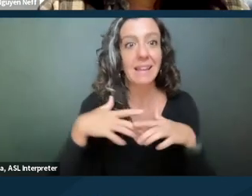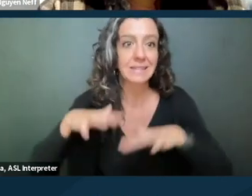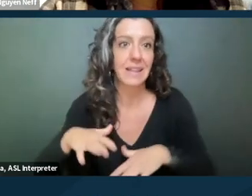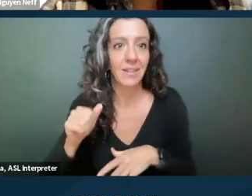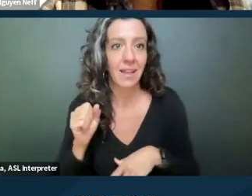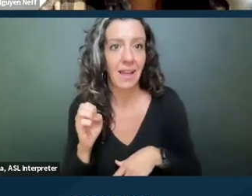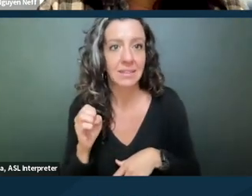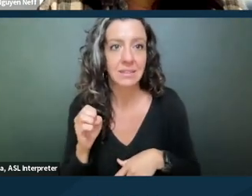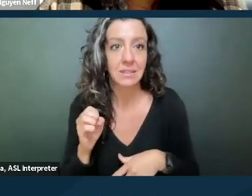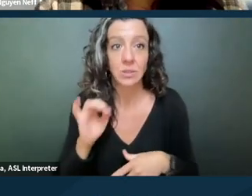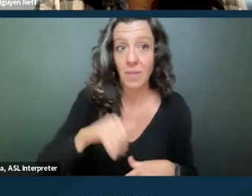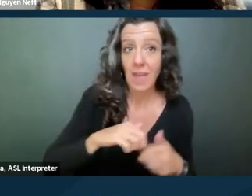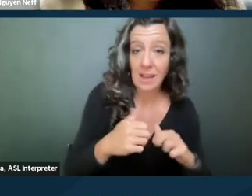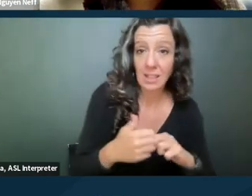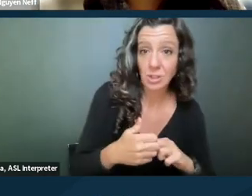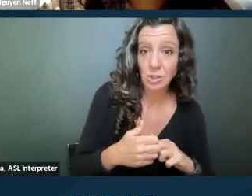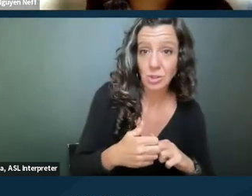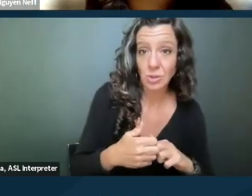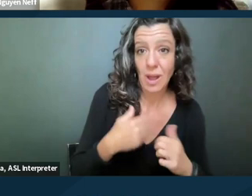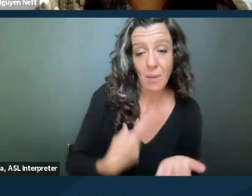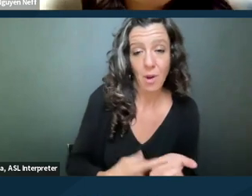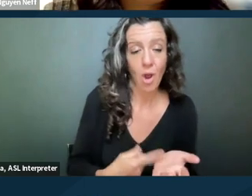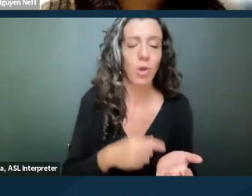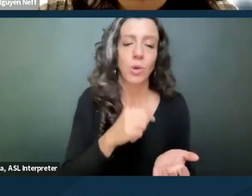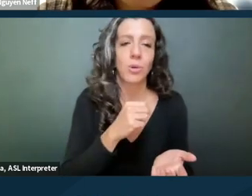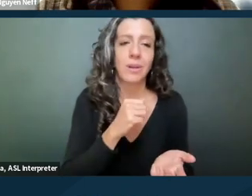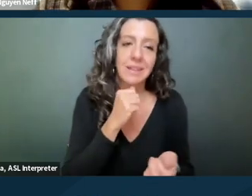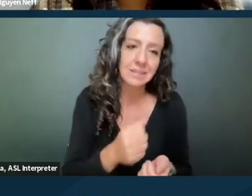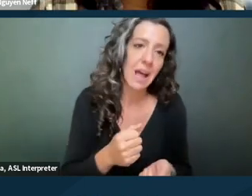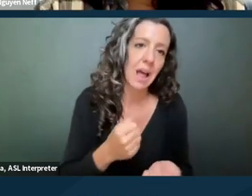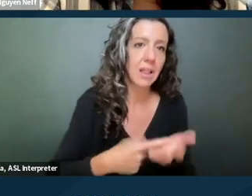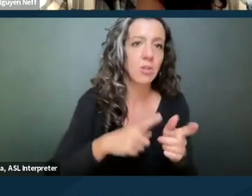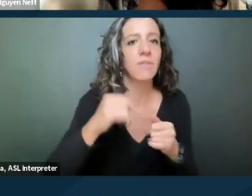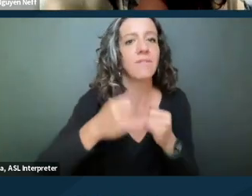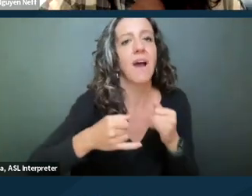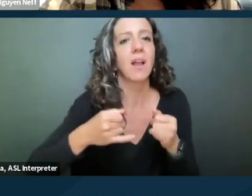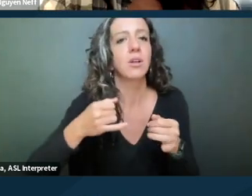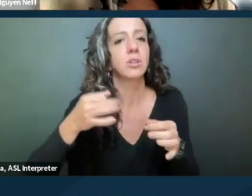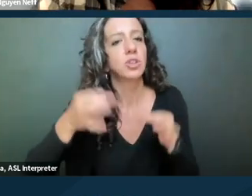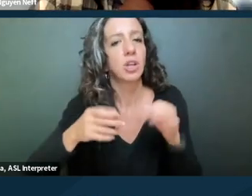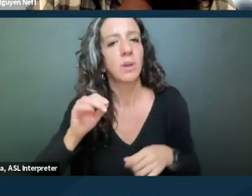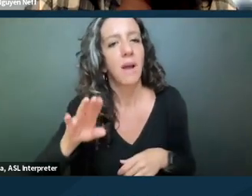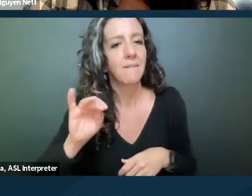I would argue wasn't litigated to the final judgments on the merits. But courts have seen that as,